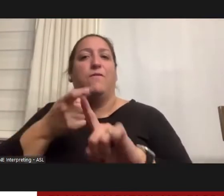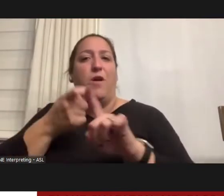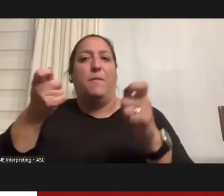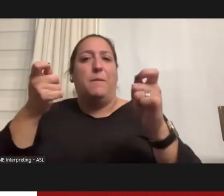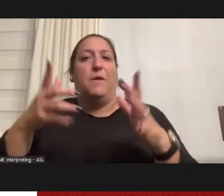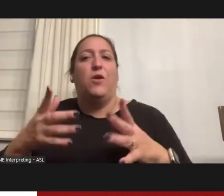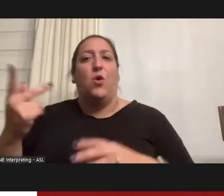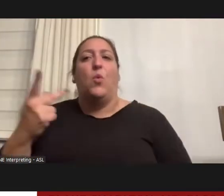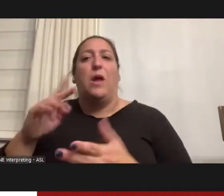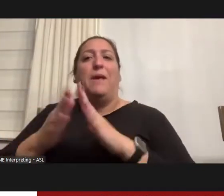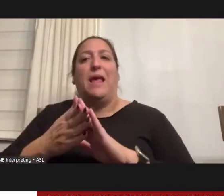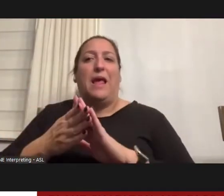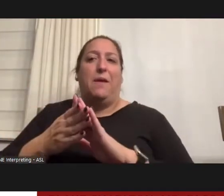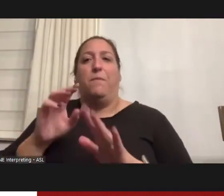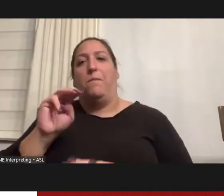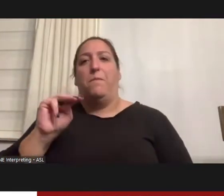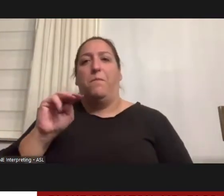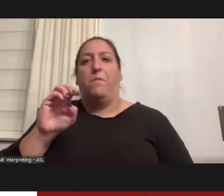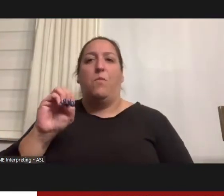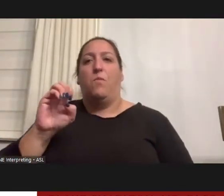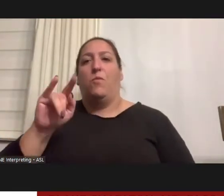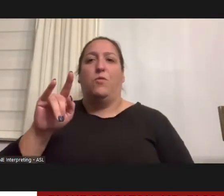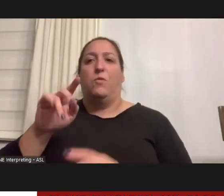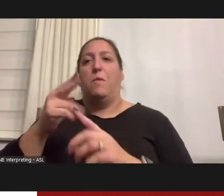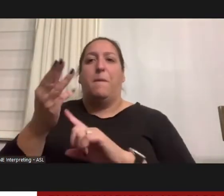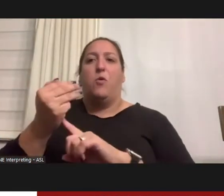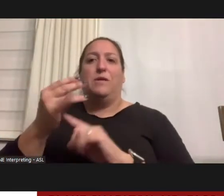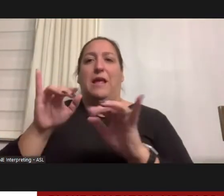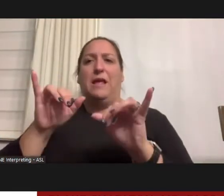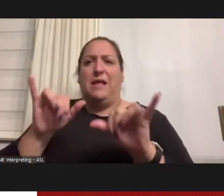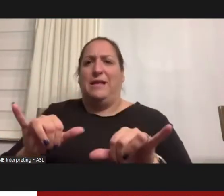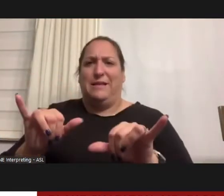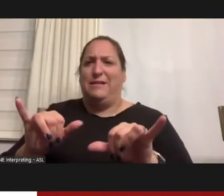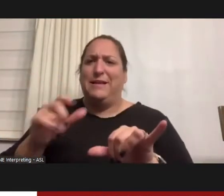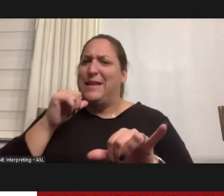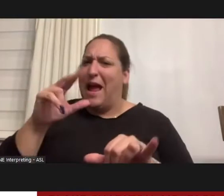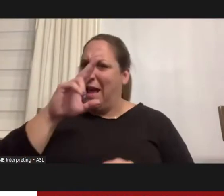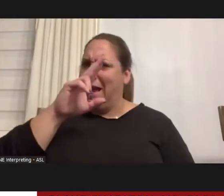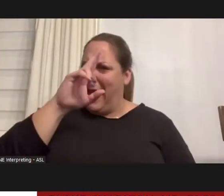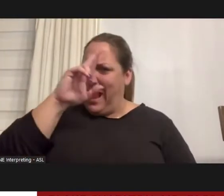motel lists there – I want to say that correctly, we were not in a hospital but in a motel.